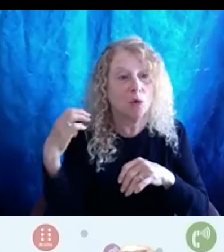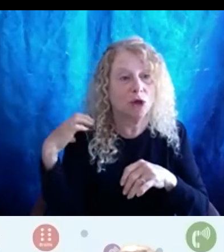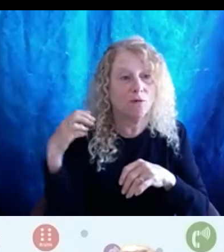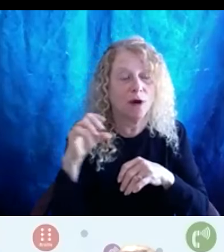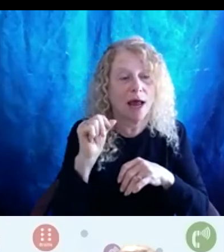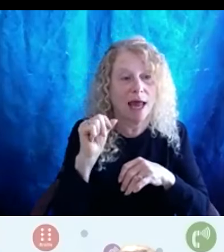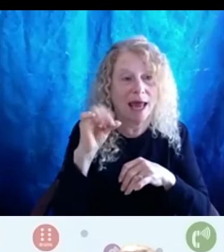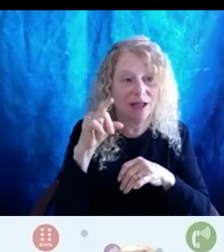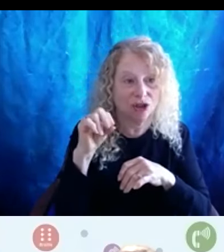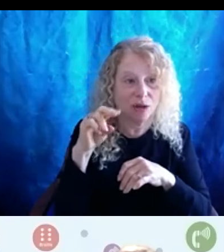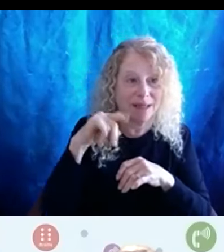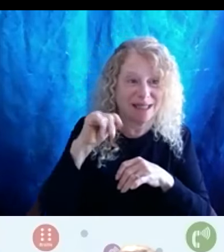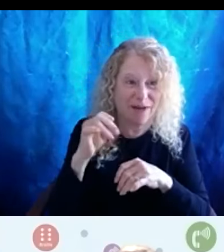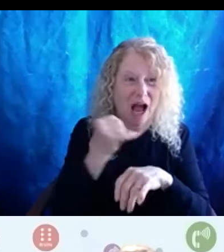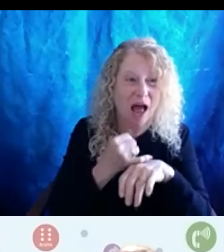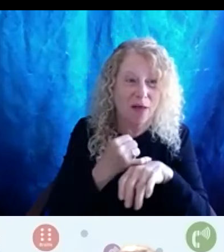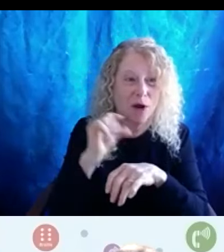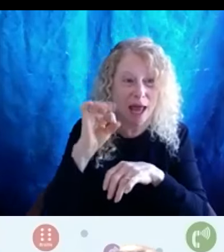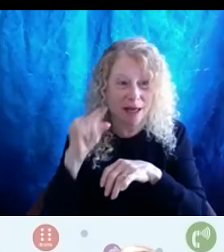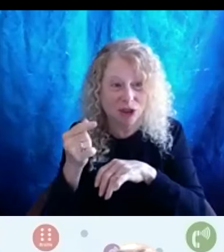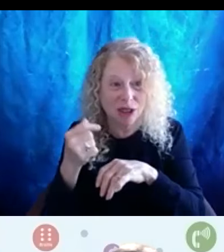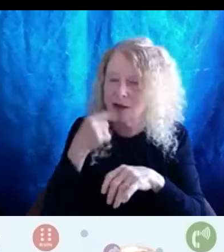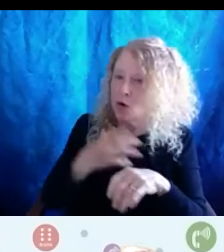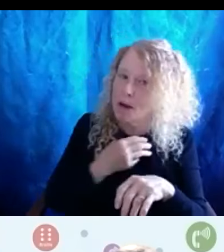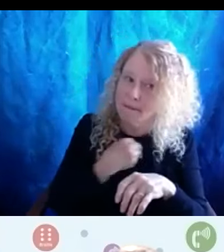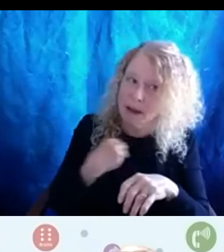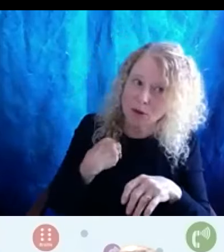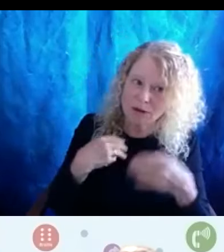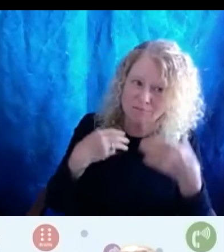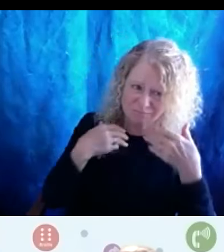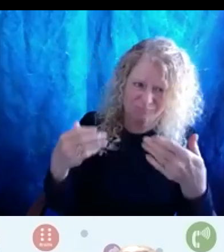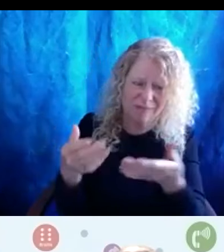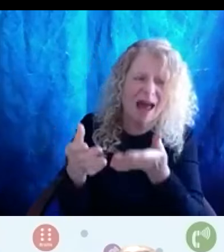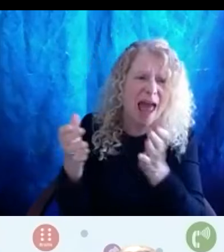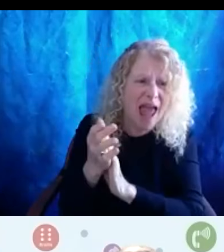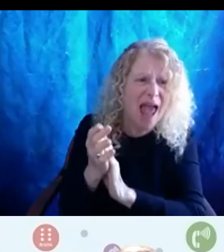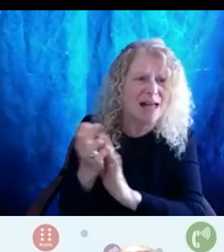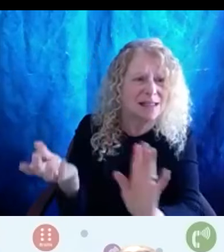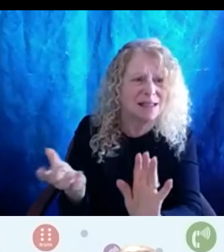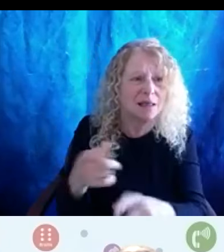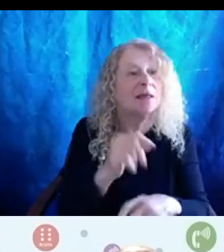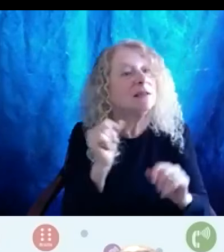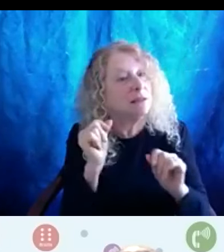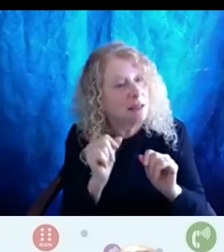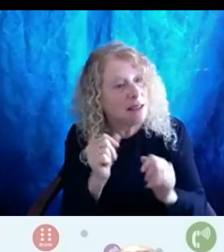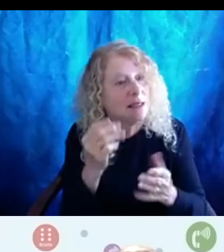EIGI told my members Ask you know, you know, it's like, yes, there might be some knows, but.